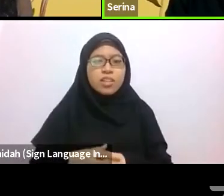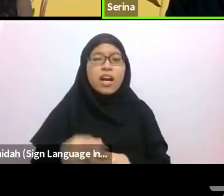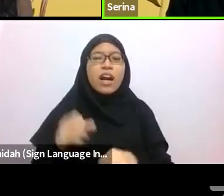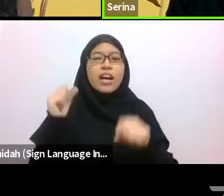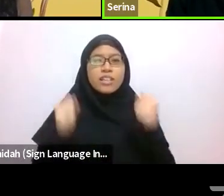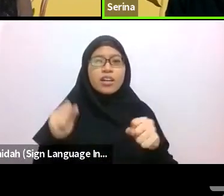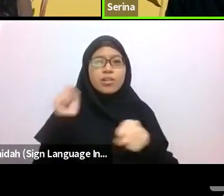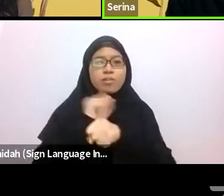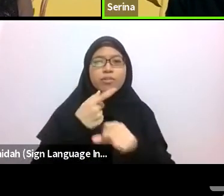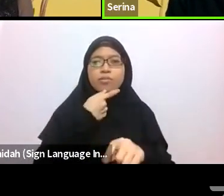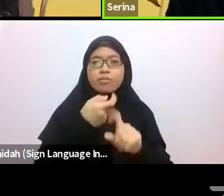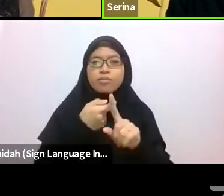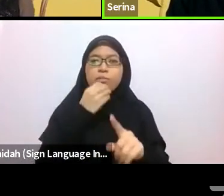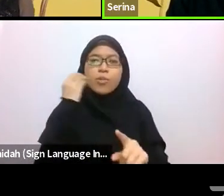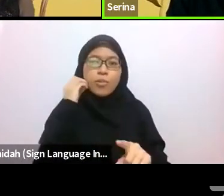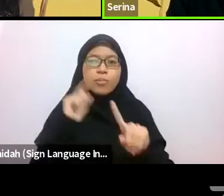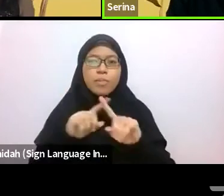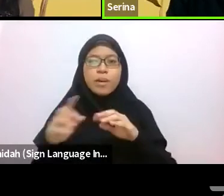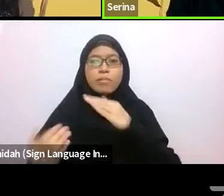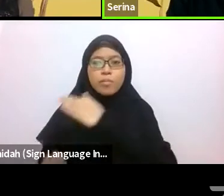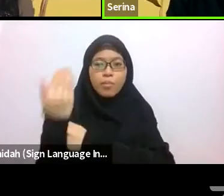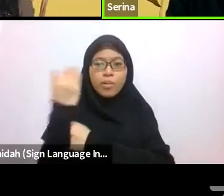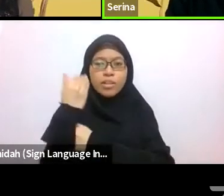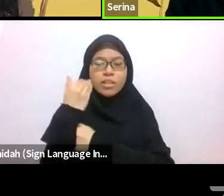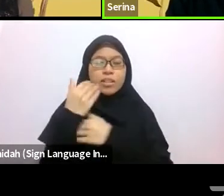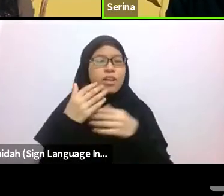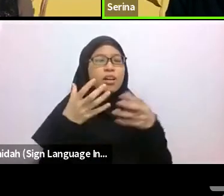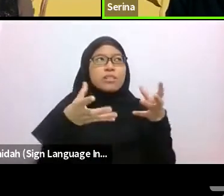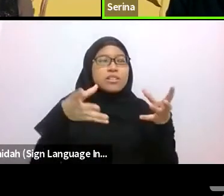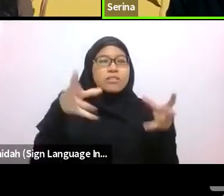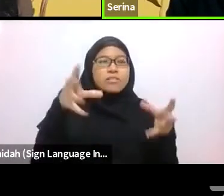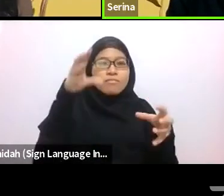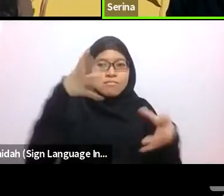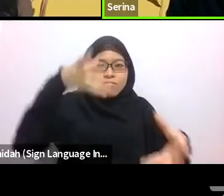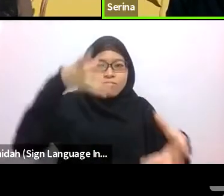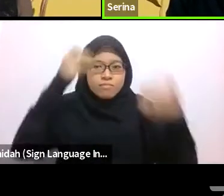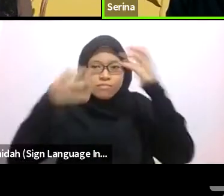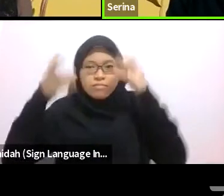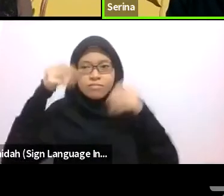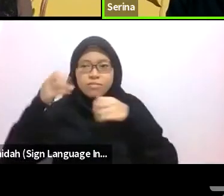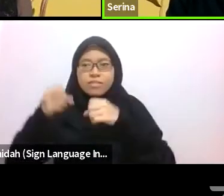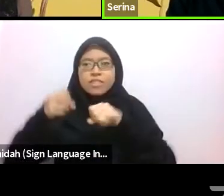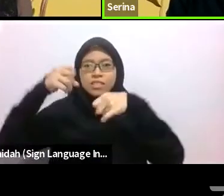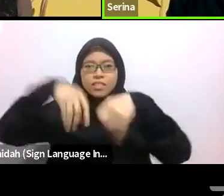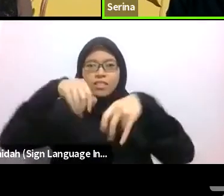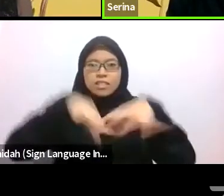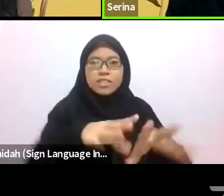I document their reports of the wind, water and weather, and photograph the fisheries species or bycatch as they come in.